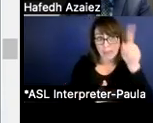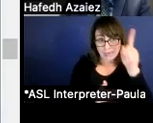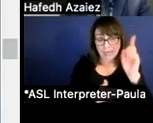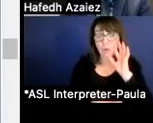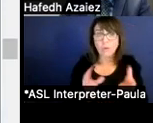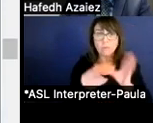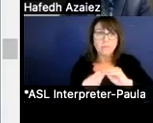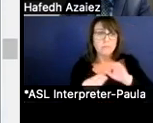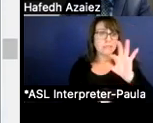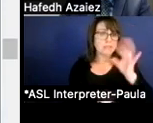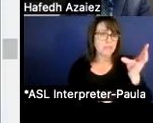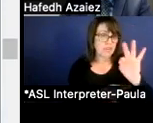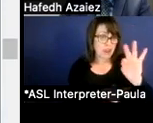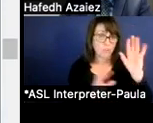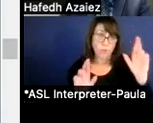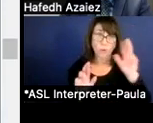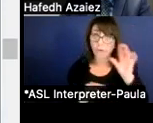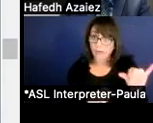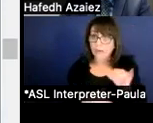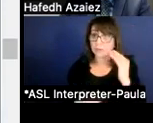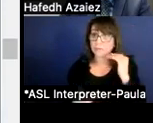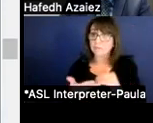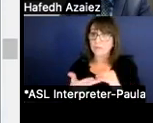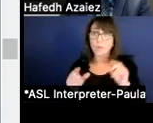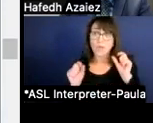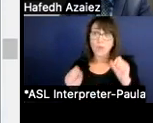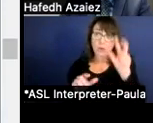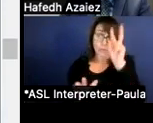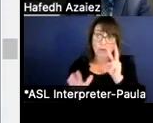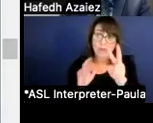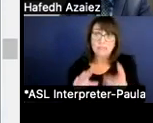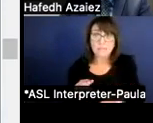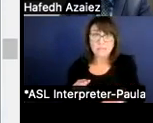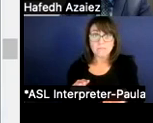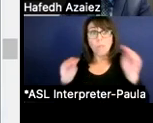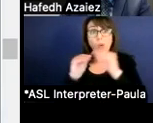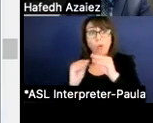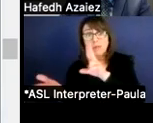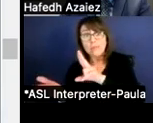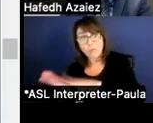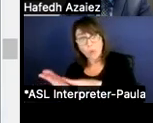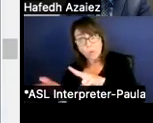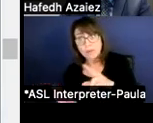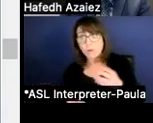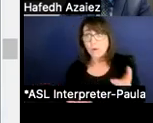We could project the higher enrollment or higher ADA, but you should bill your budget being conservative.